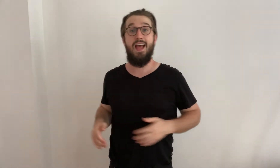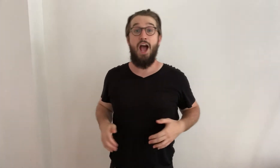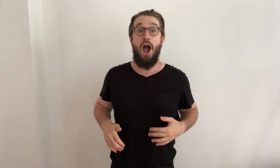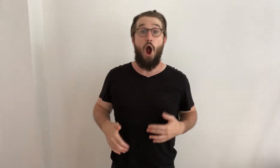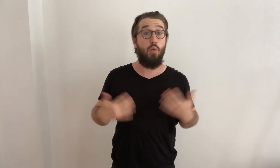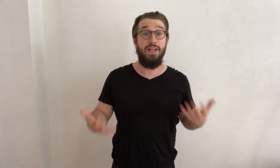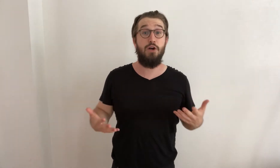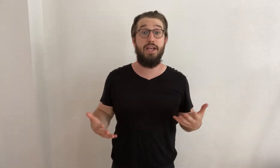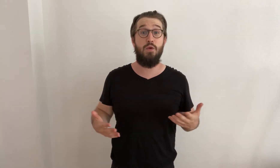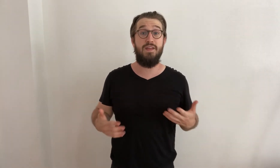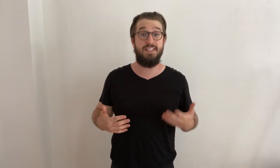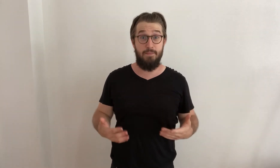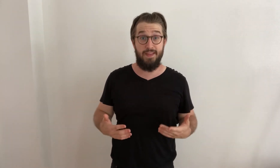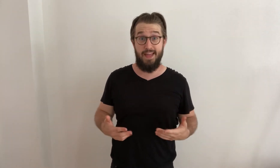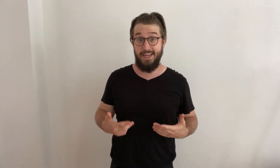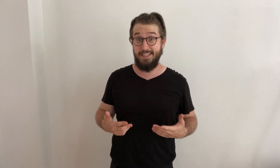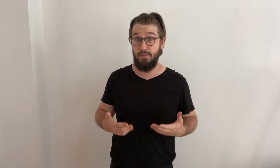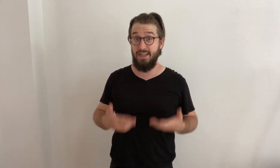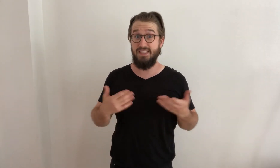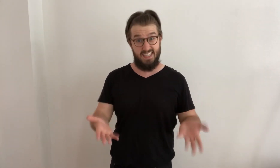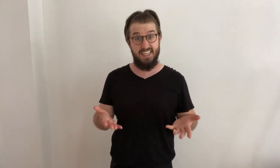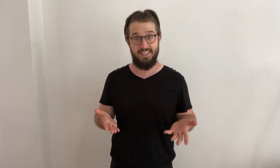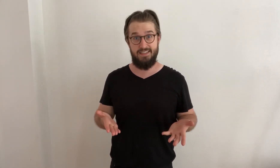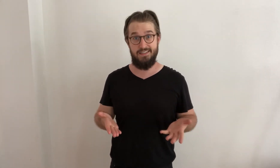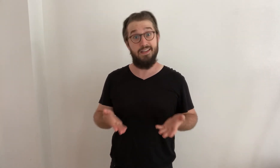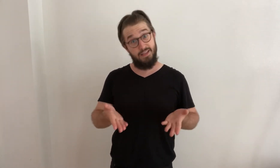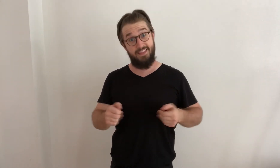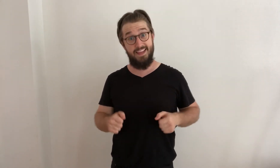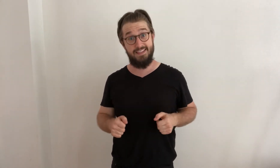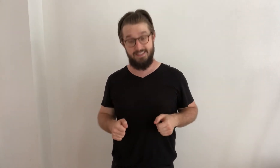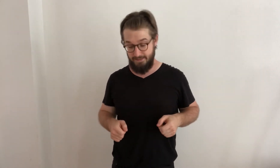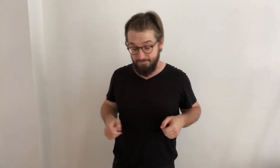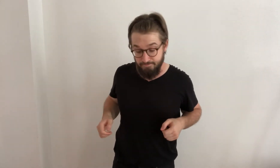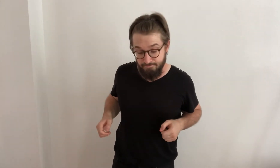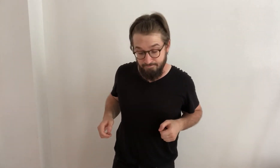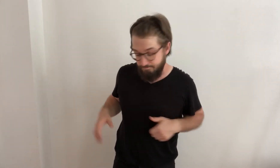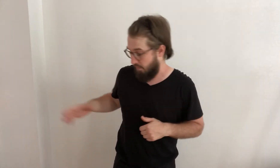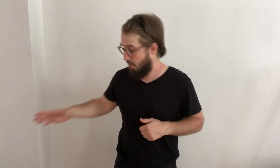Are we cooking with something that needs to be seasoned, like this?